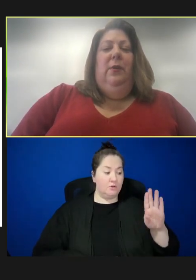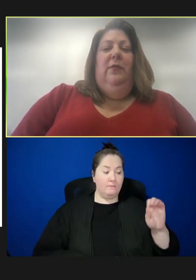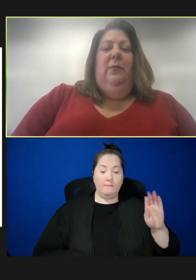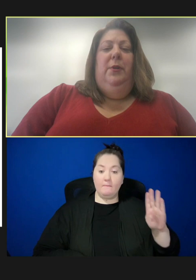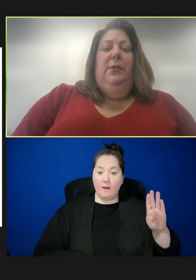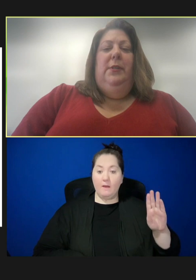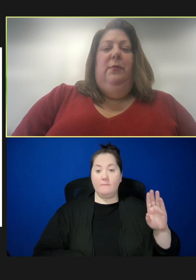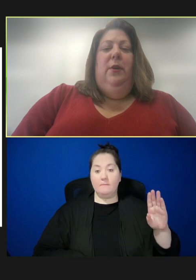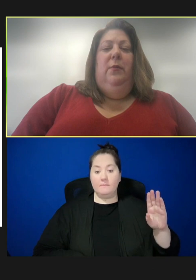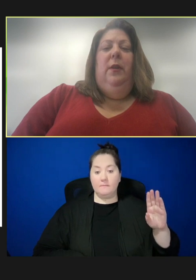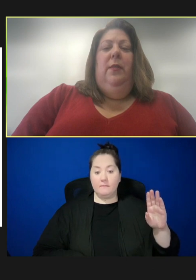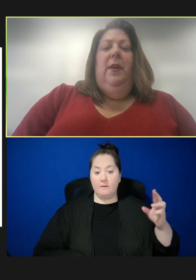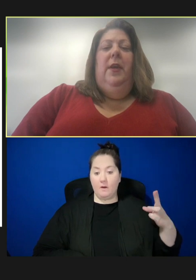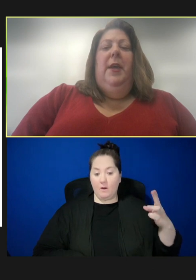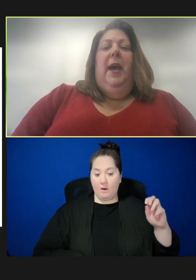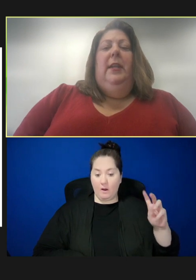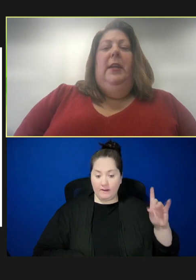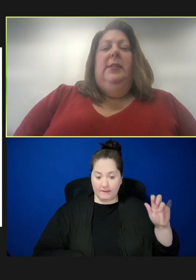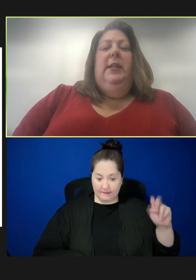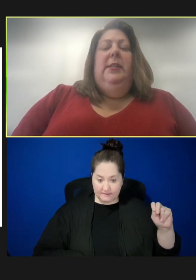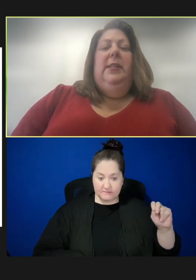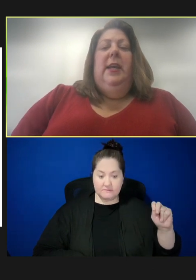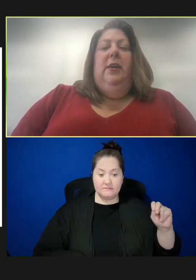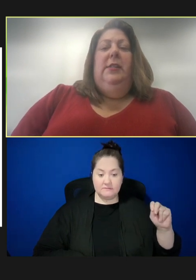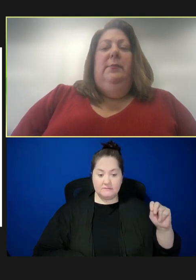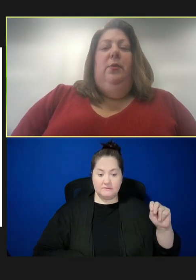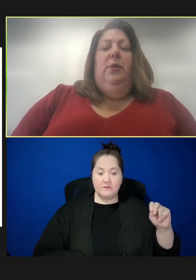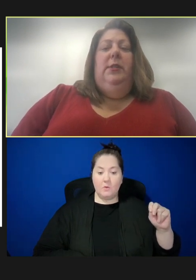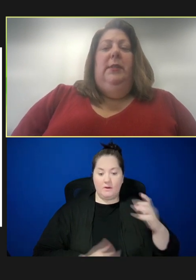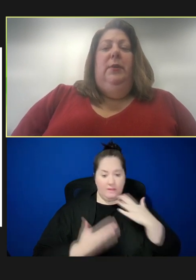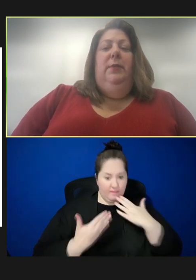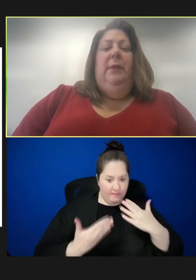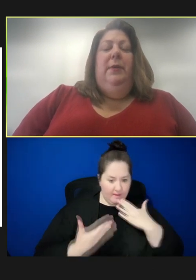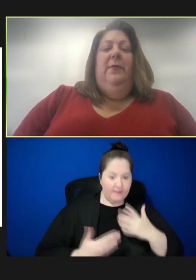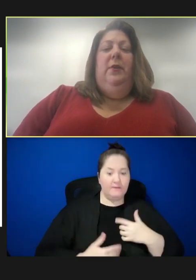wonderful person to work with. I'd also like to thank our support team, who play pivotal